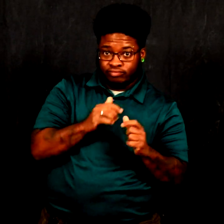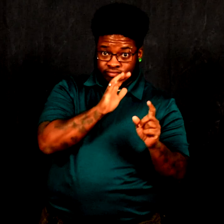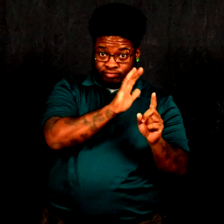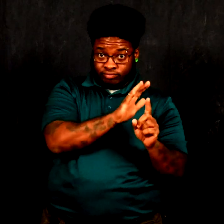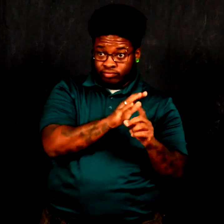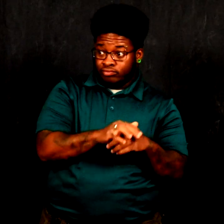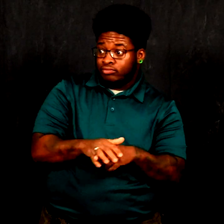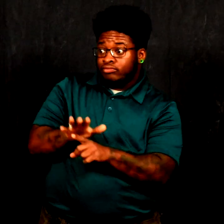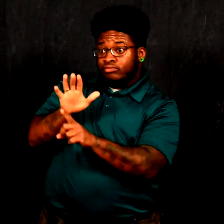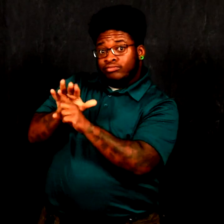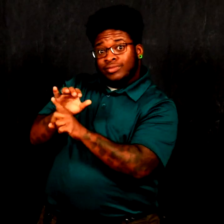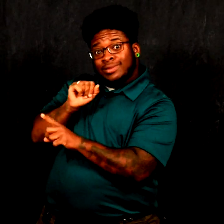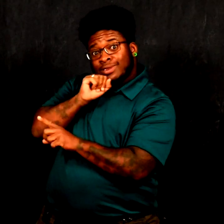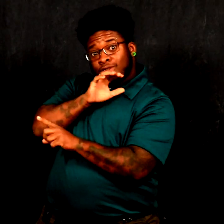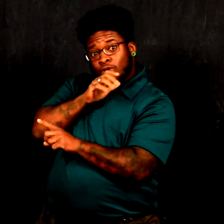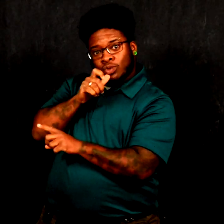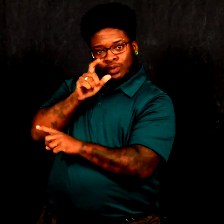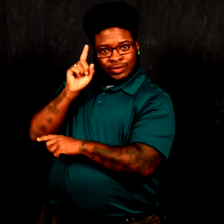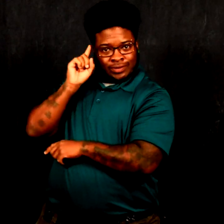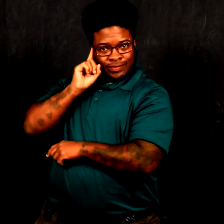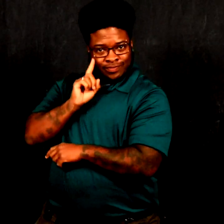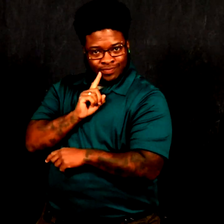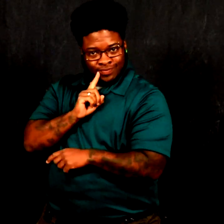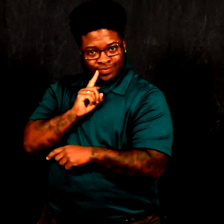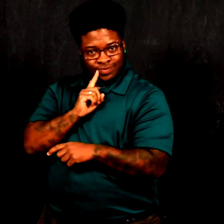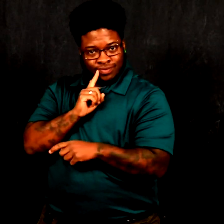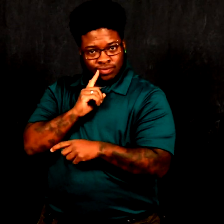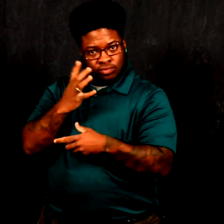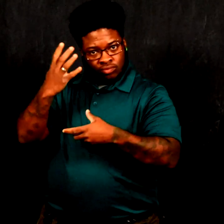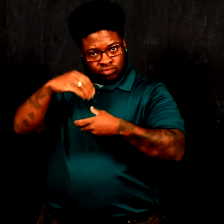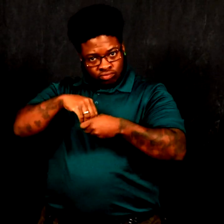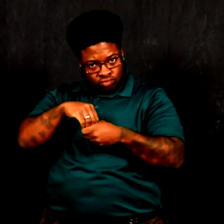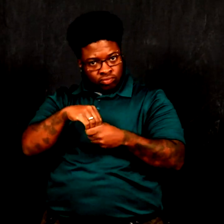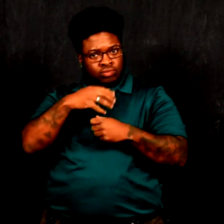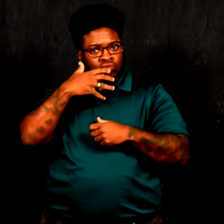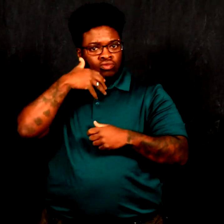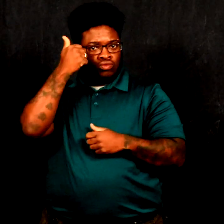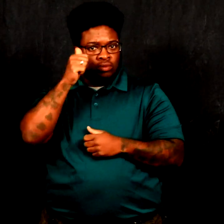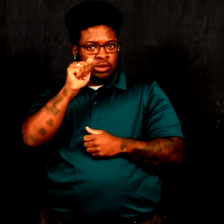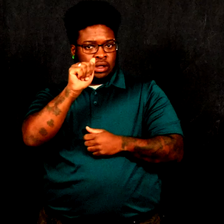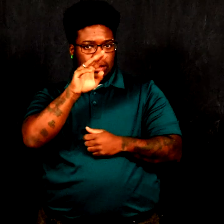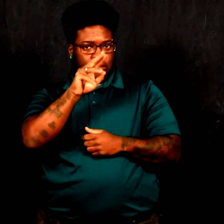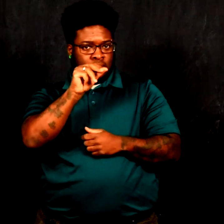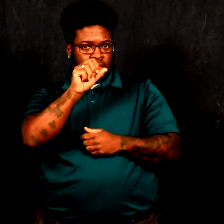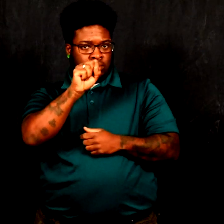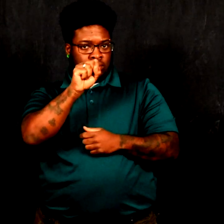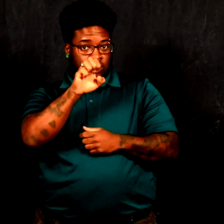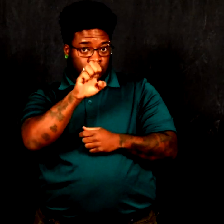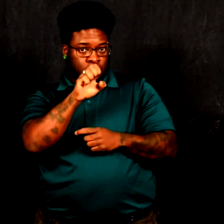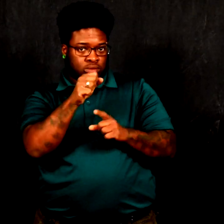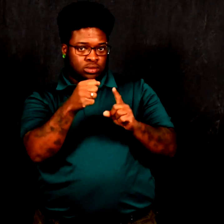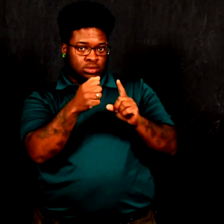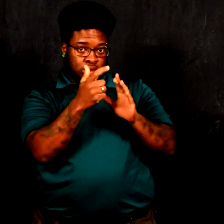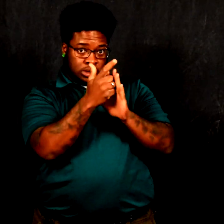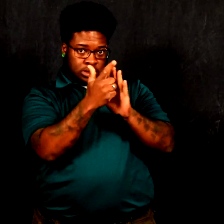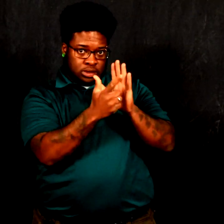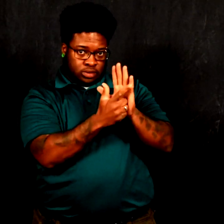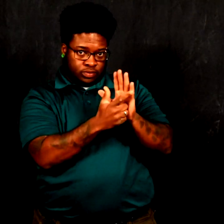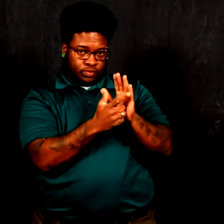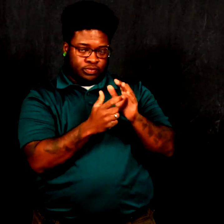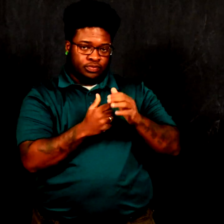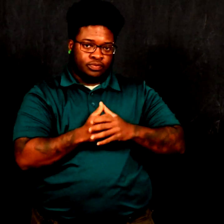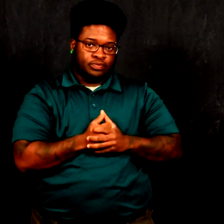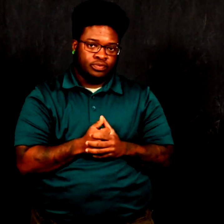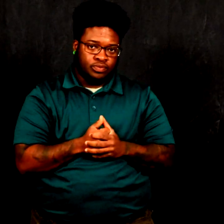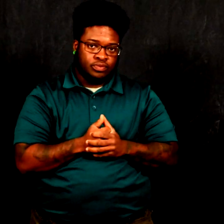and seniors who are Deaf included in elder abuse legislation.